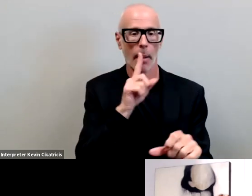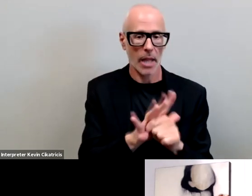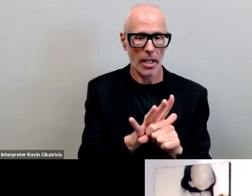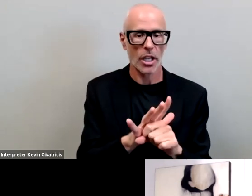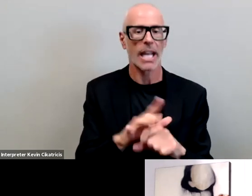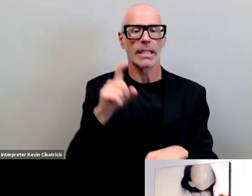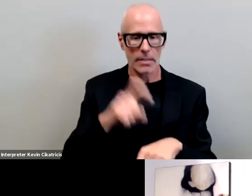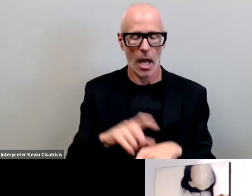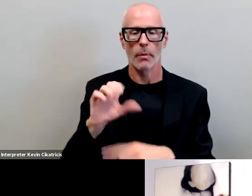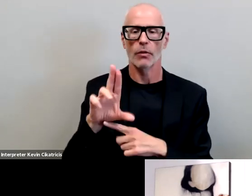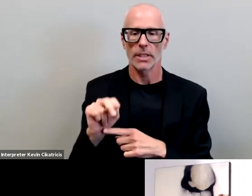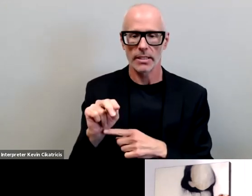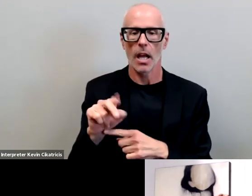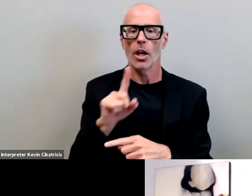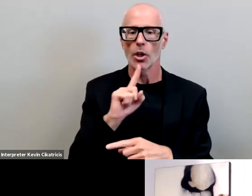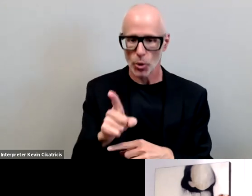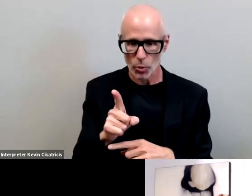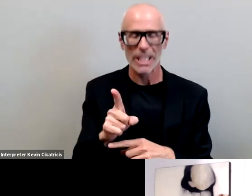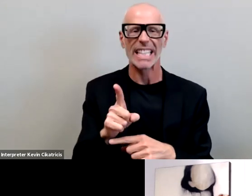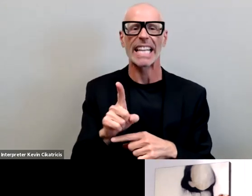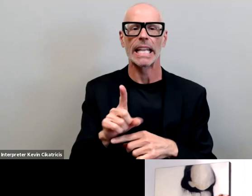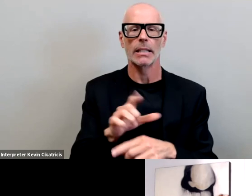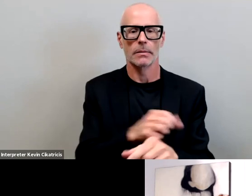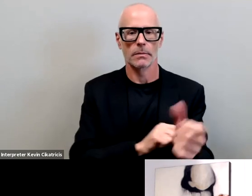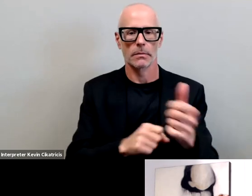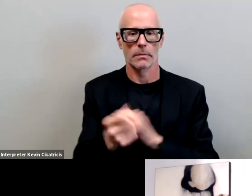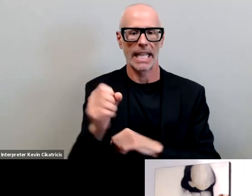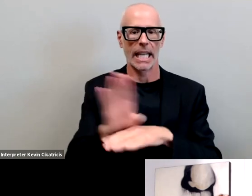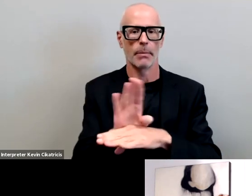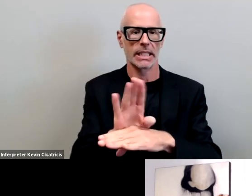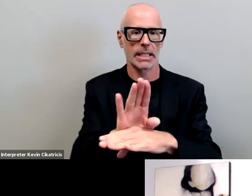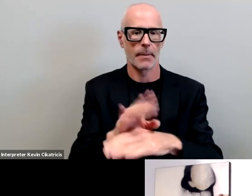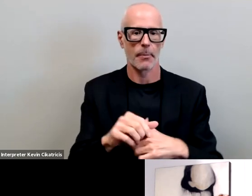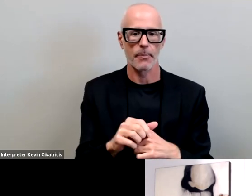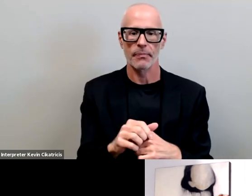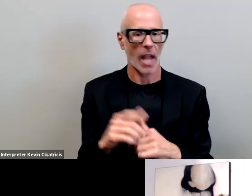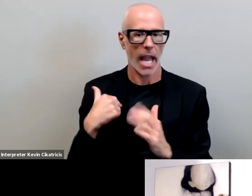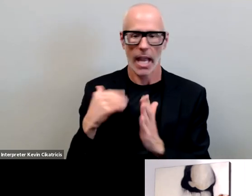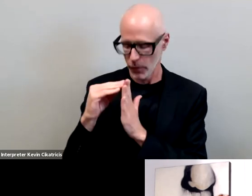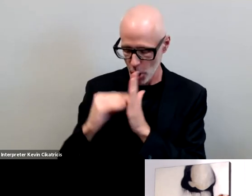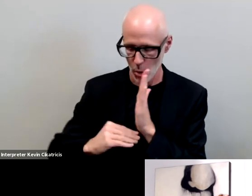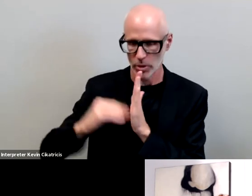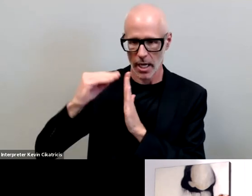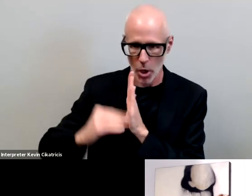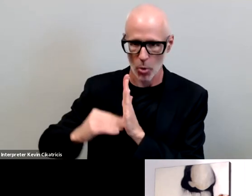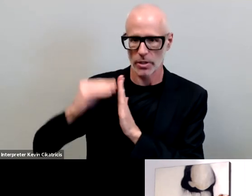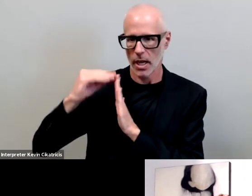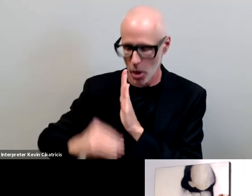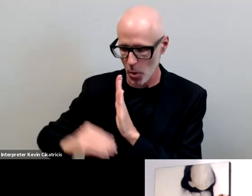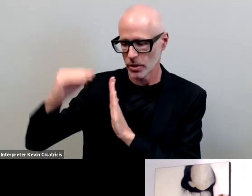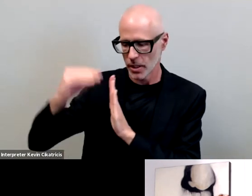northridge really to begin to get busy you i have nothing but notes here and notes upon notes and i